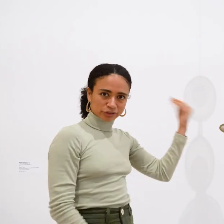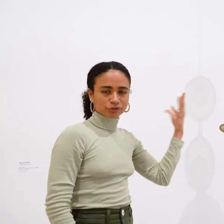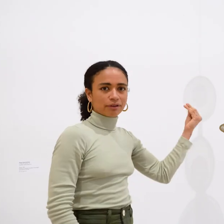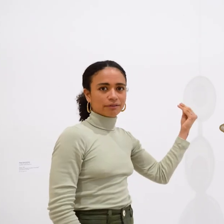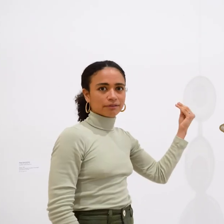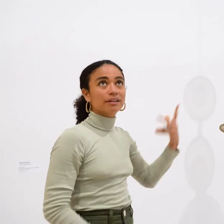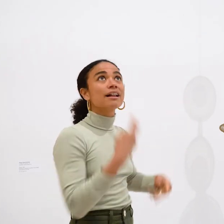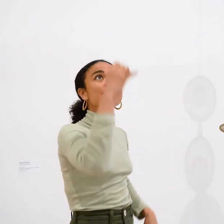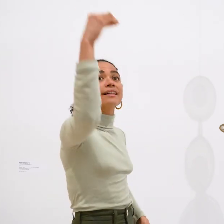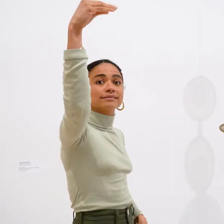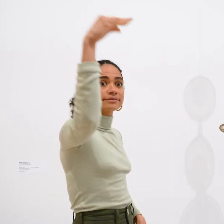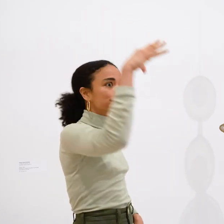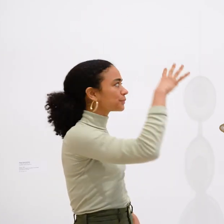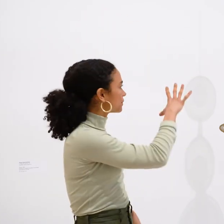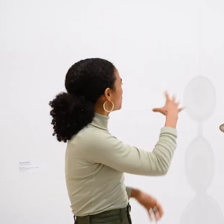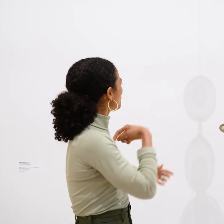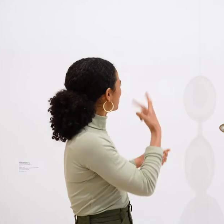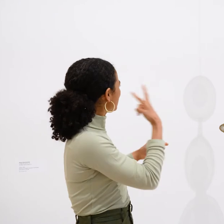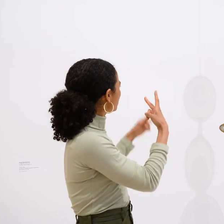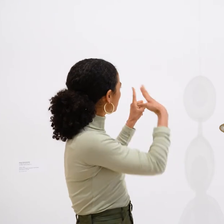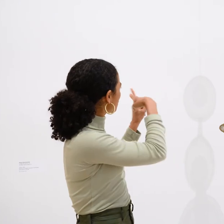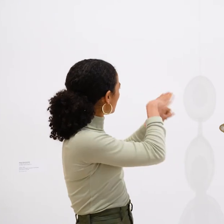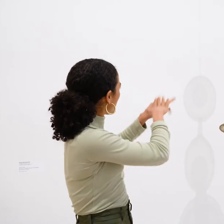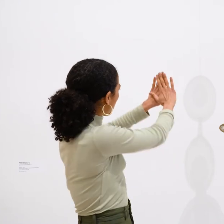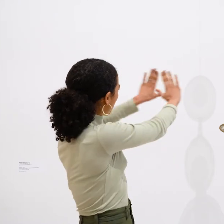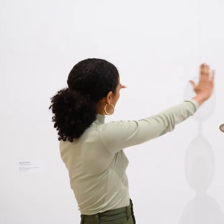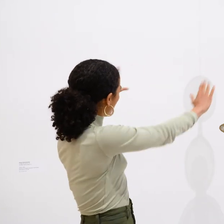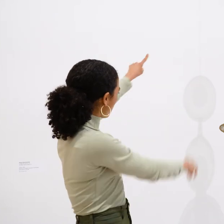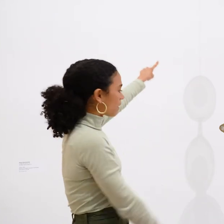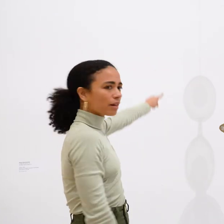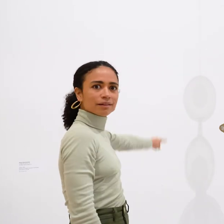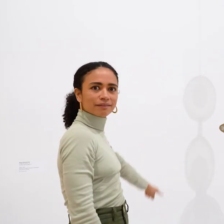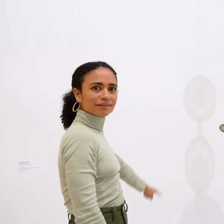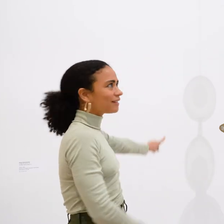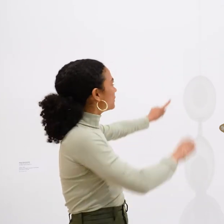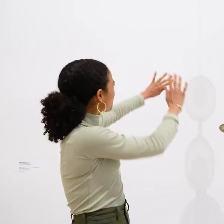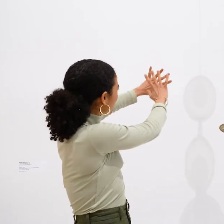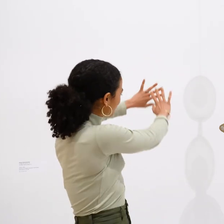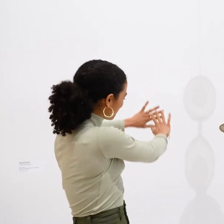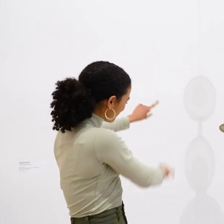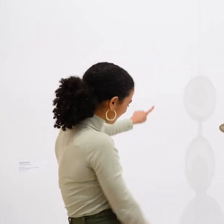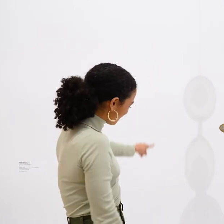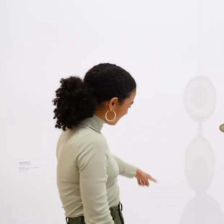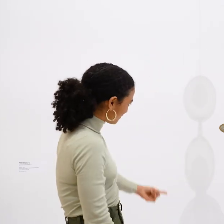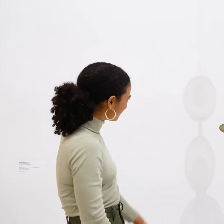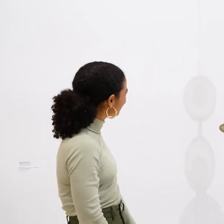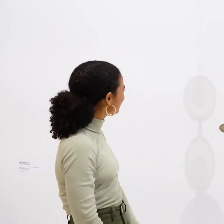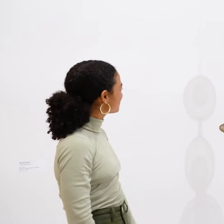how the aspect of light creates an intricate shape on the wall.